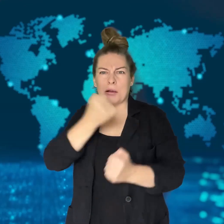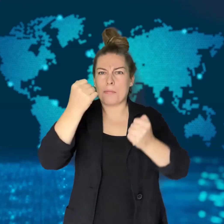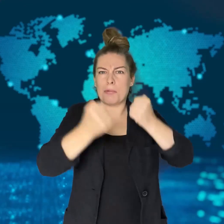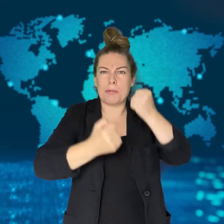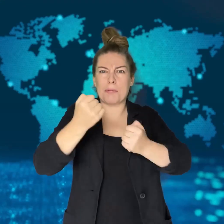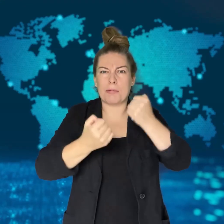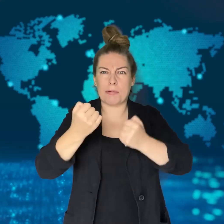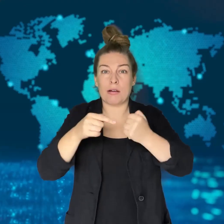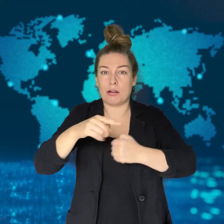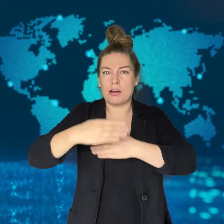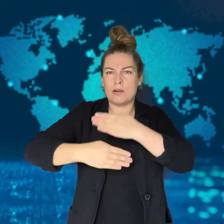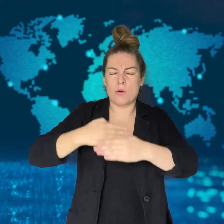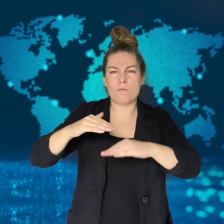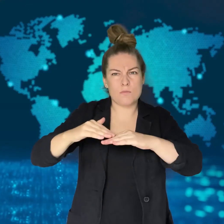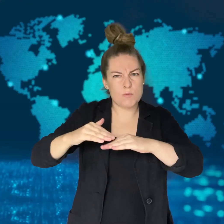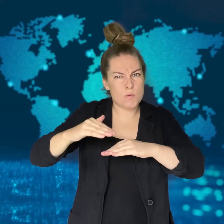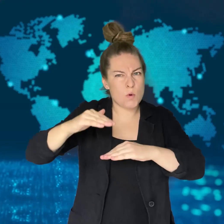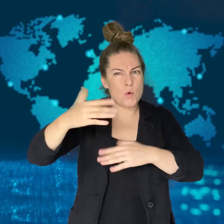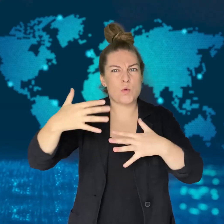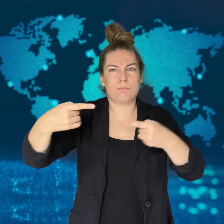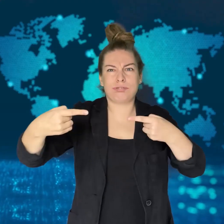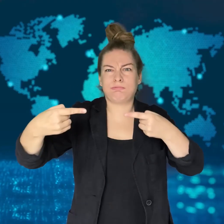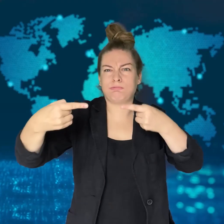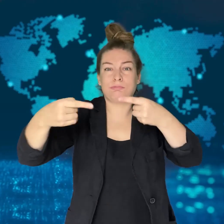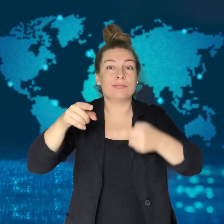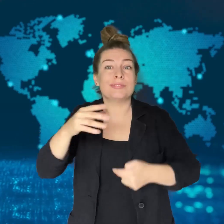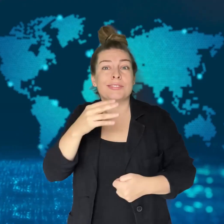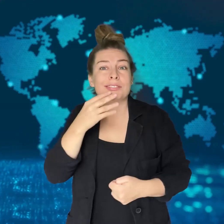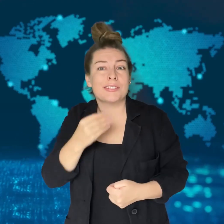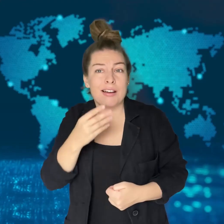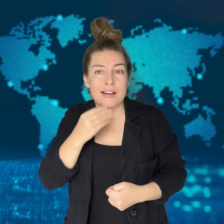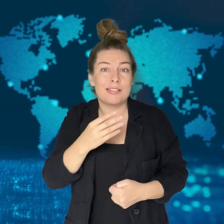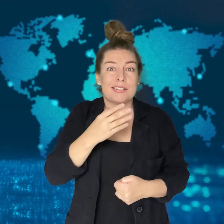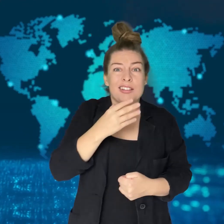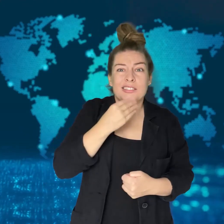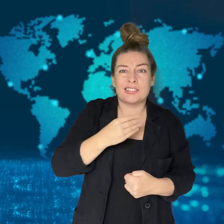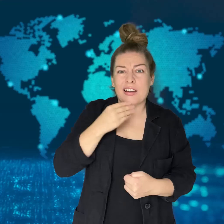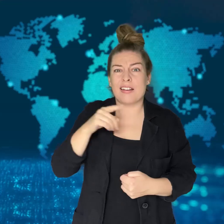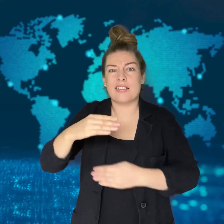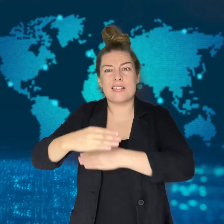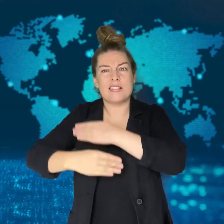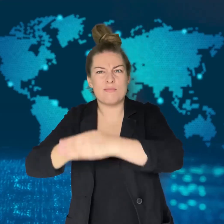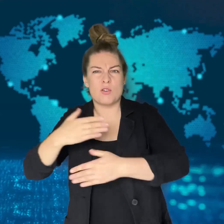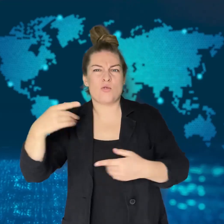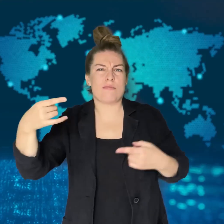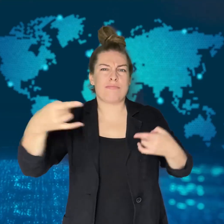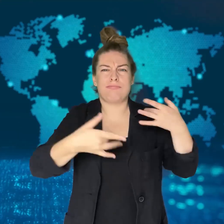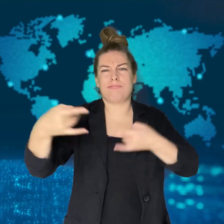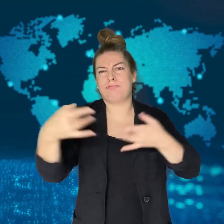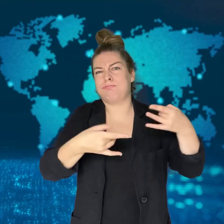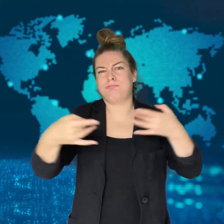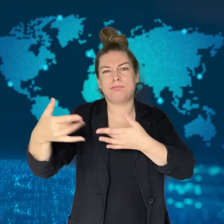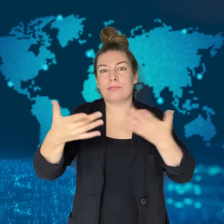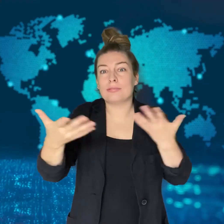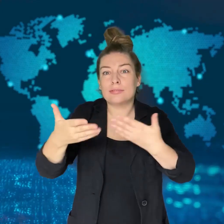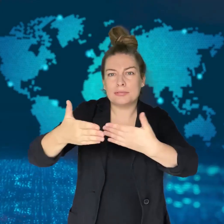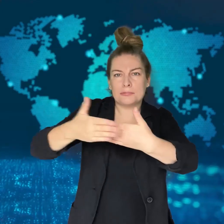the Lebanon-Israel border as Israel has attempted to